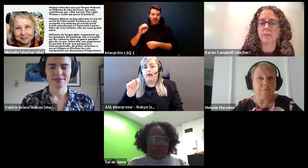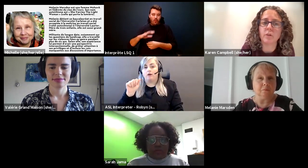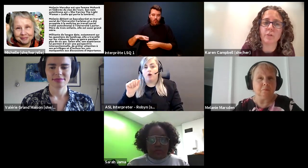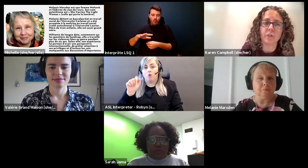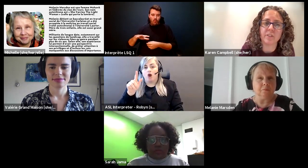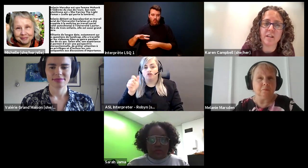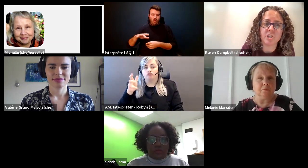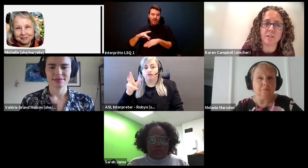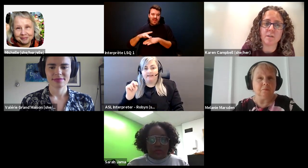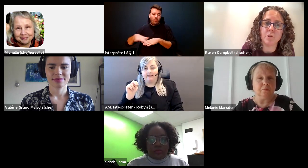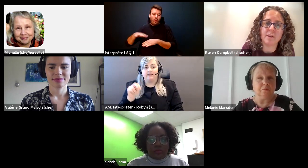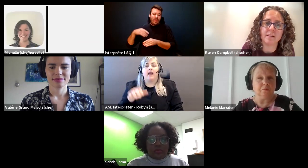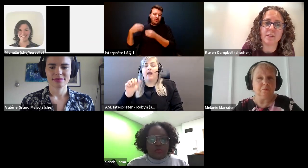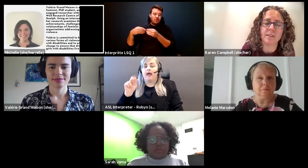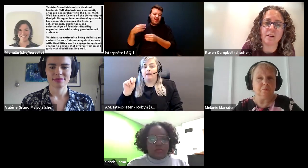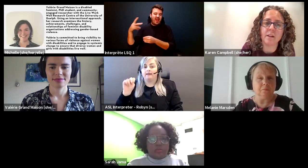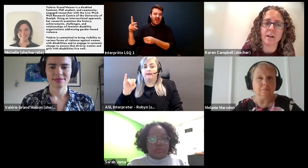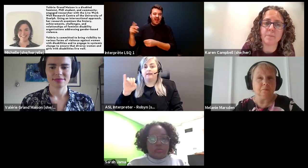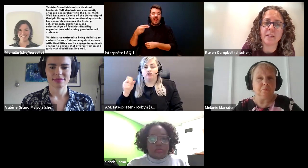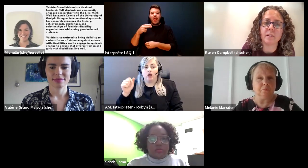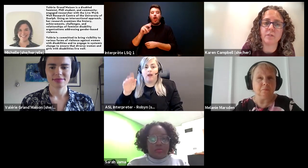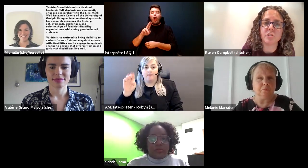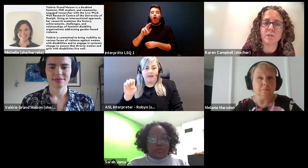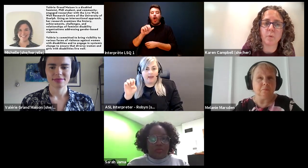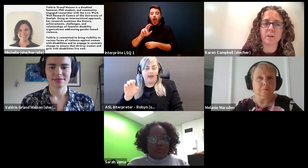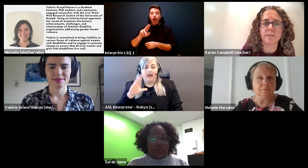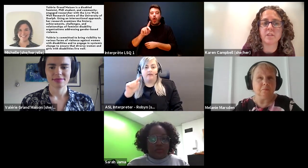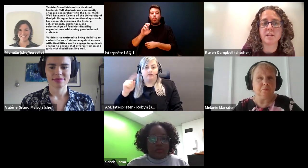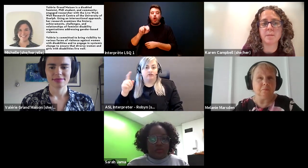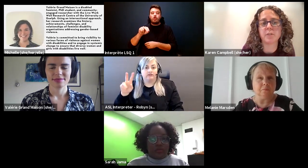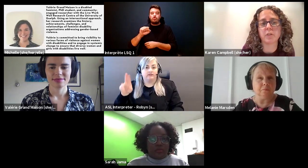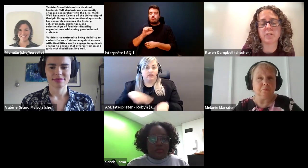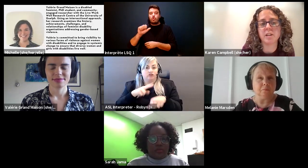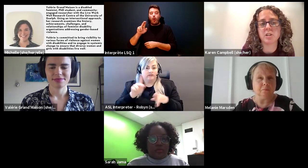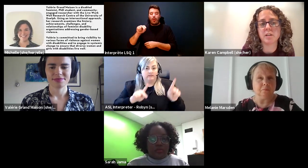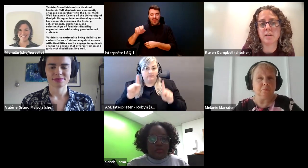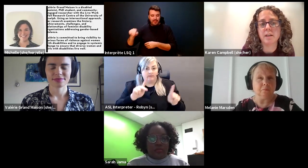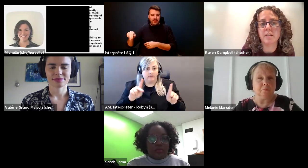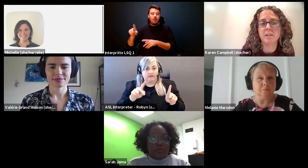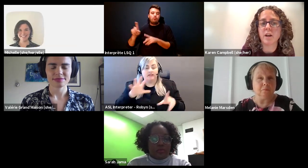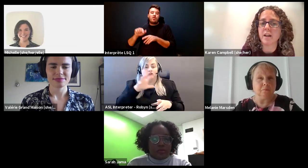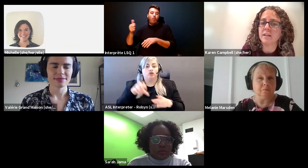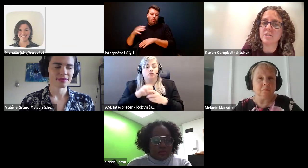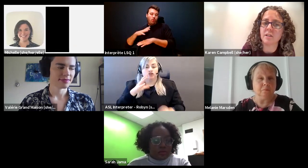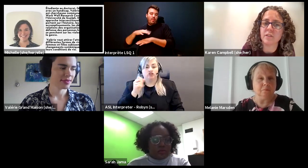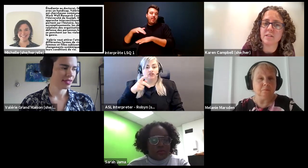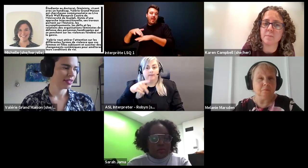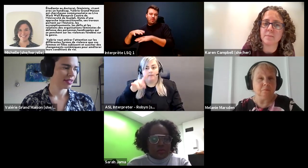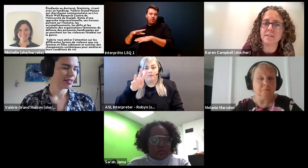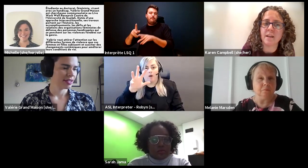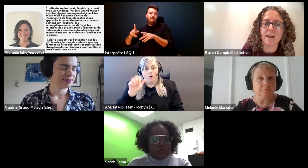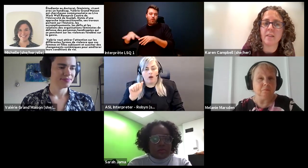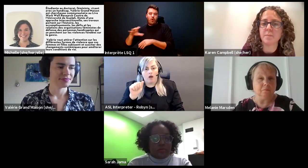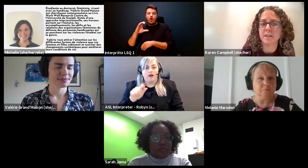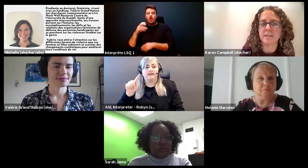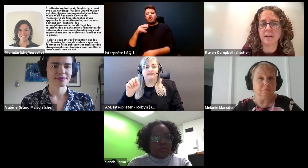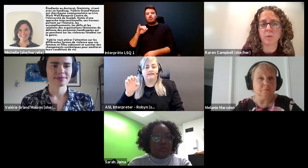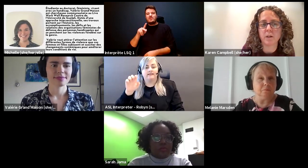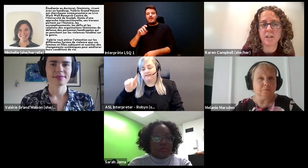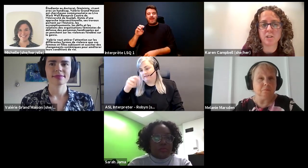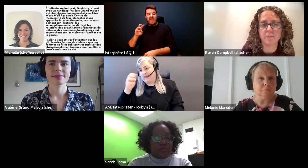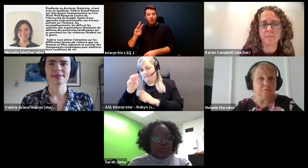Karen Campbell (she/her): The local first nation communities of this area include the typical was of the Thames first nation, the United Nation of the Thames and the muncie Delaware nation.